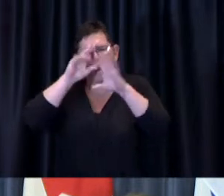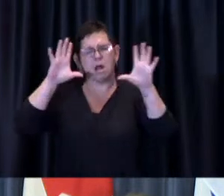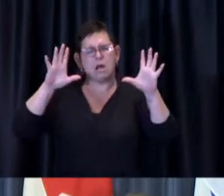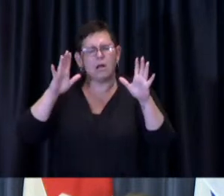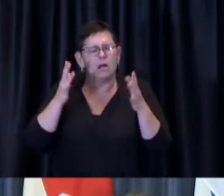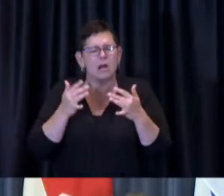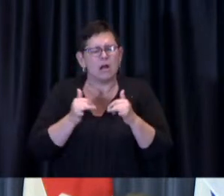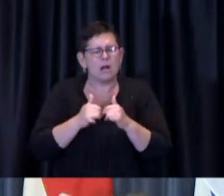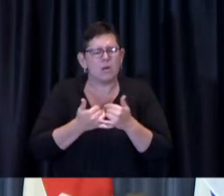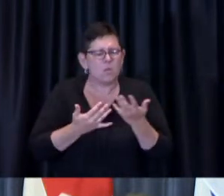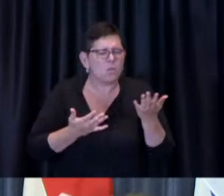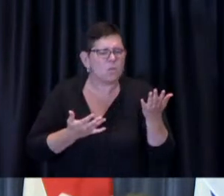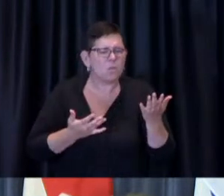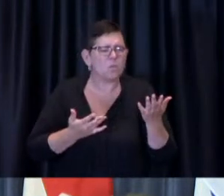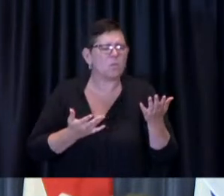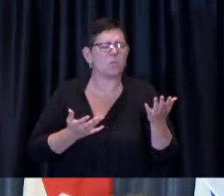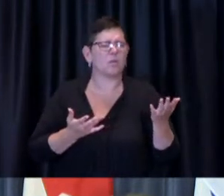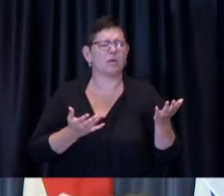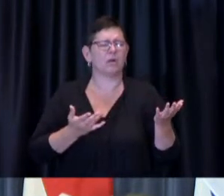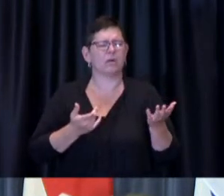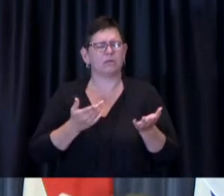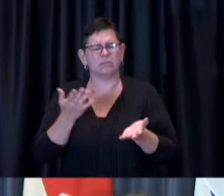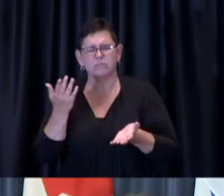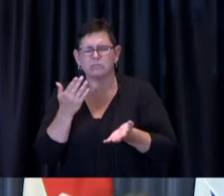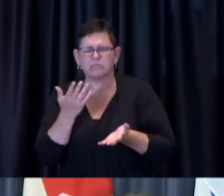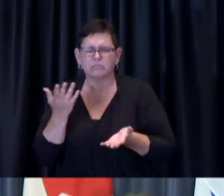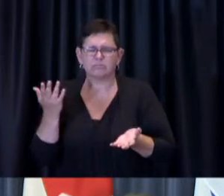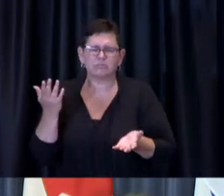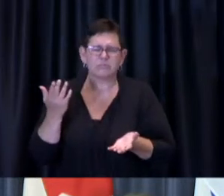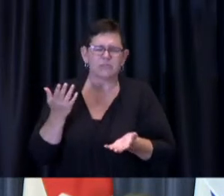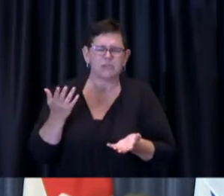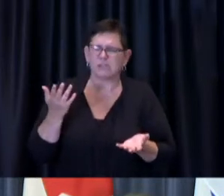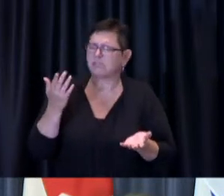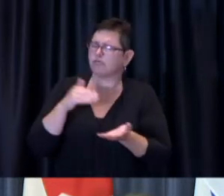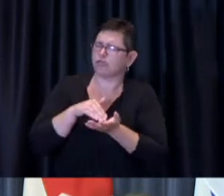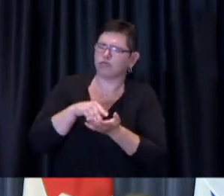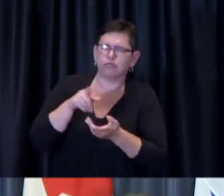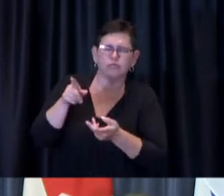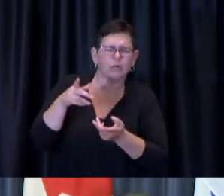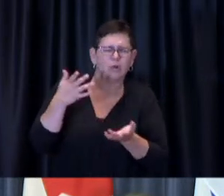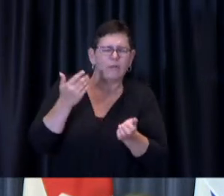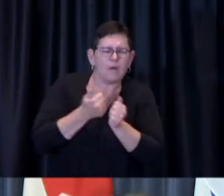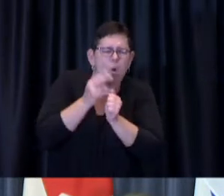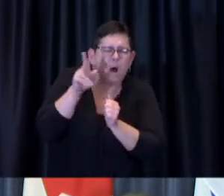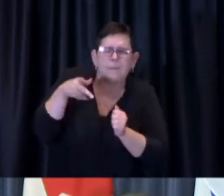you know why we believe um we are seeing those lower vaccination rates